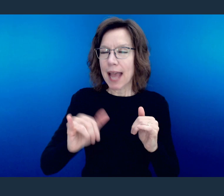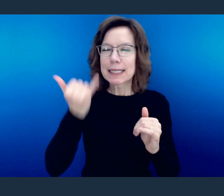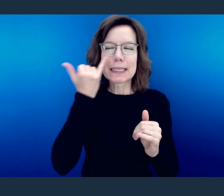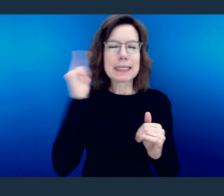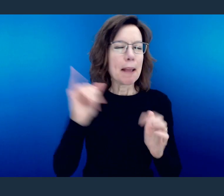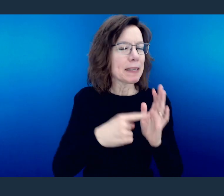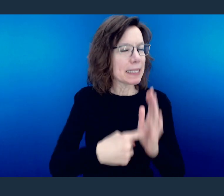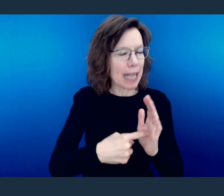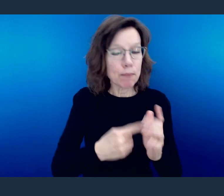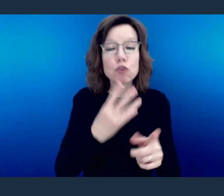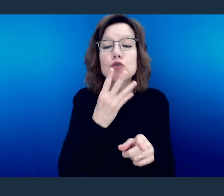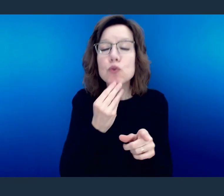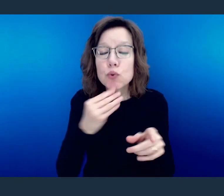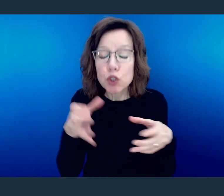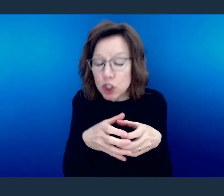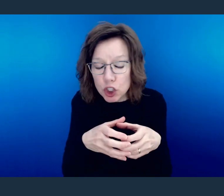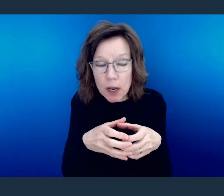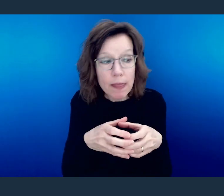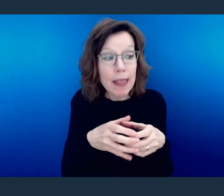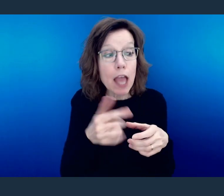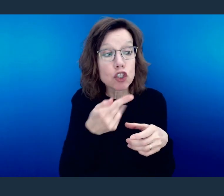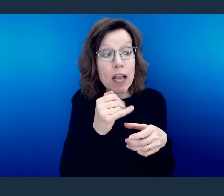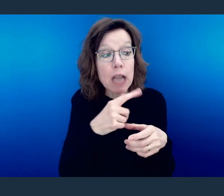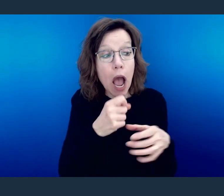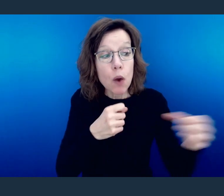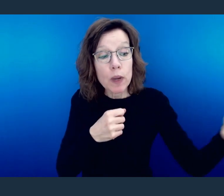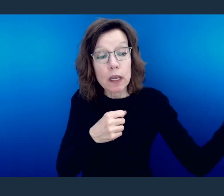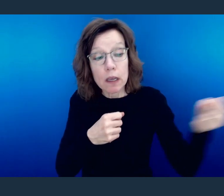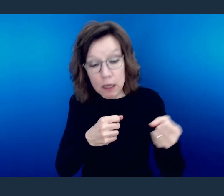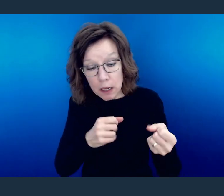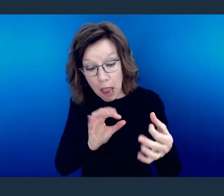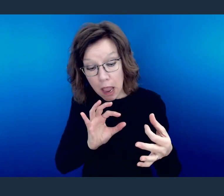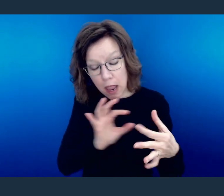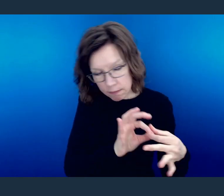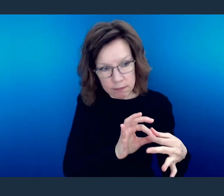That's what the gentiles experienced in that we were grafted in to the family of God.